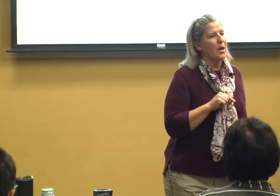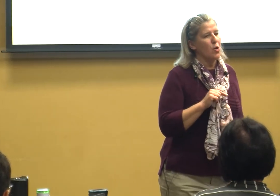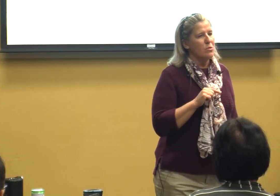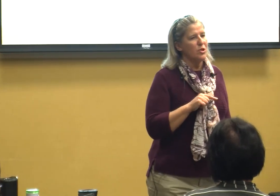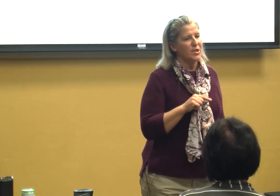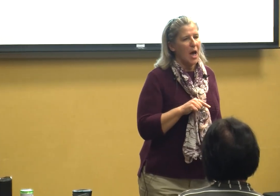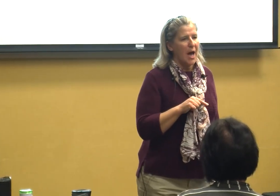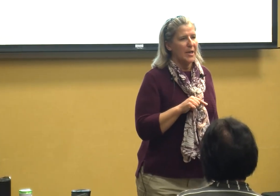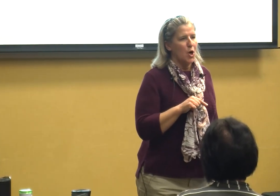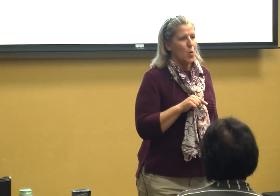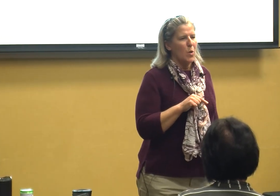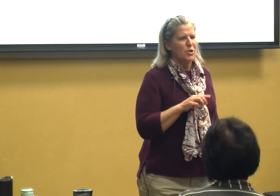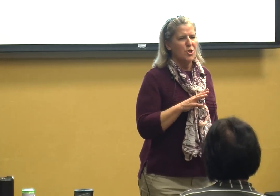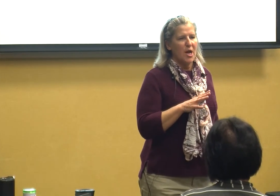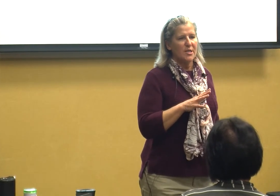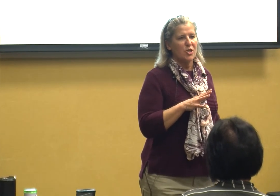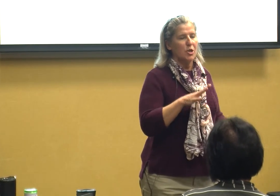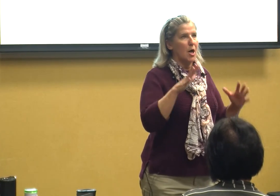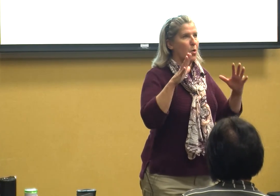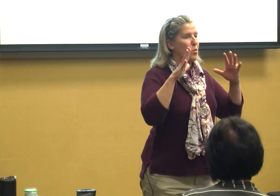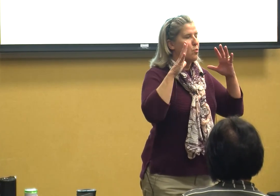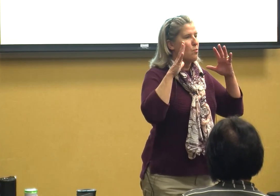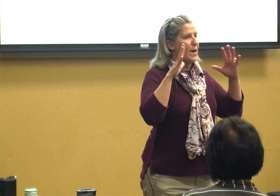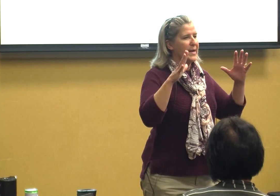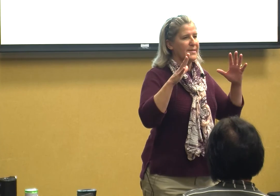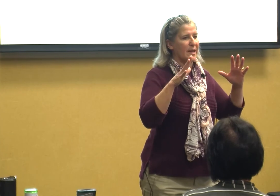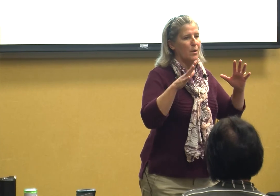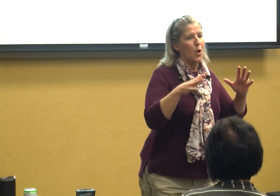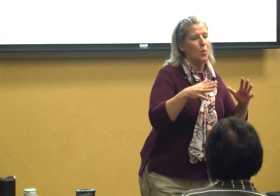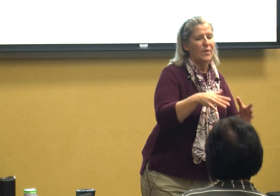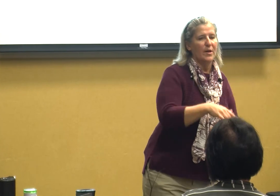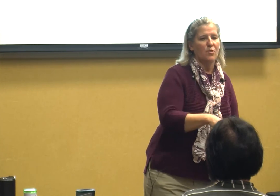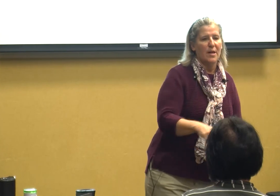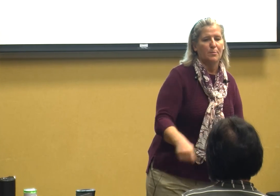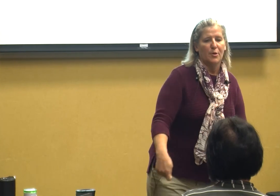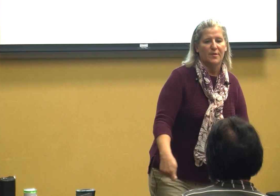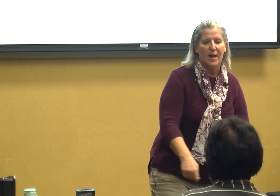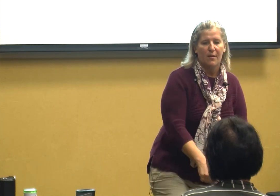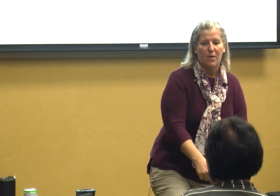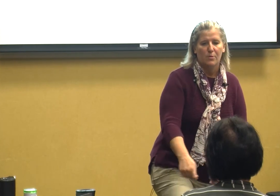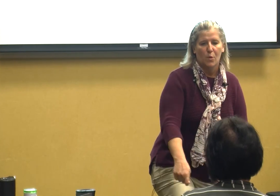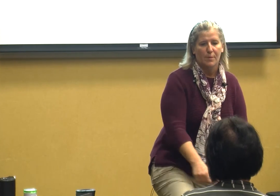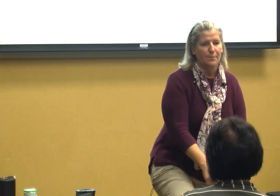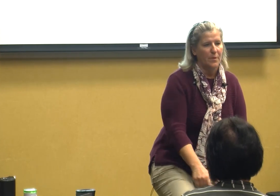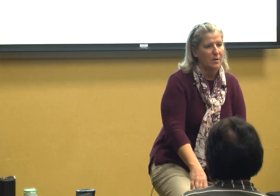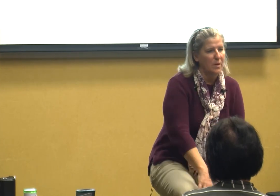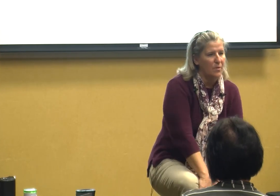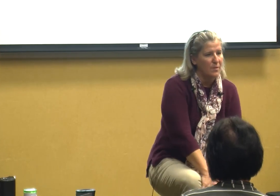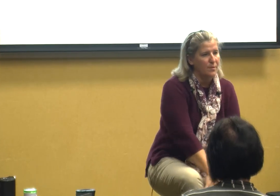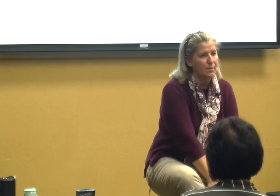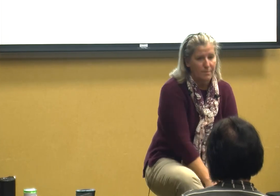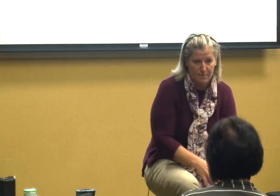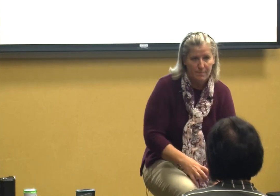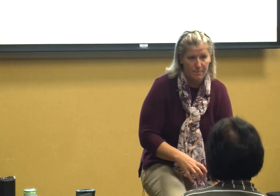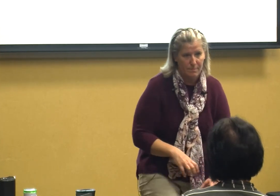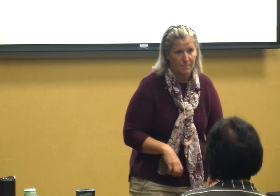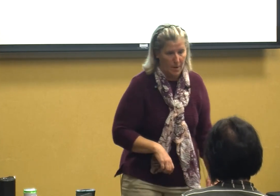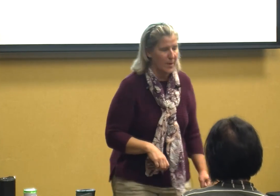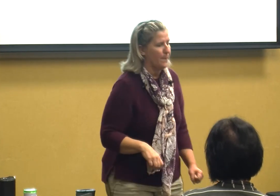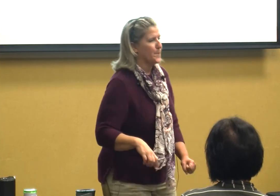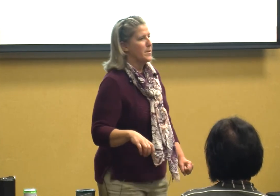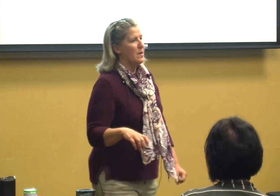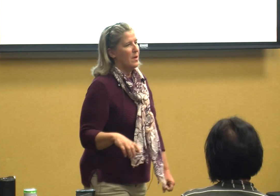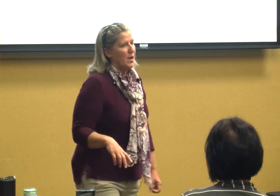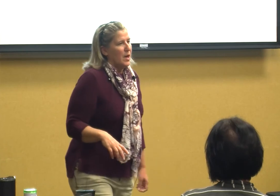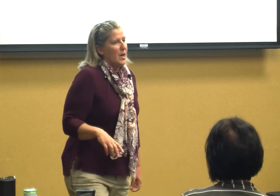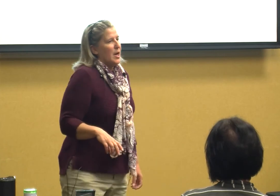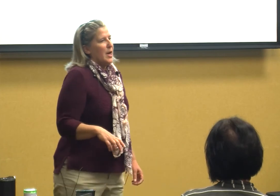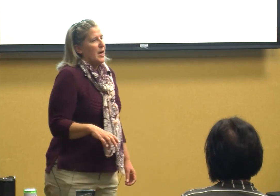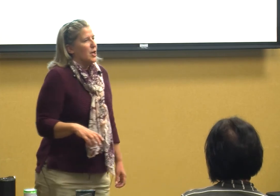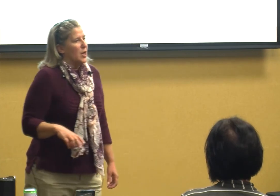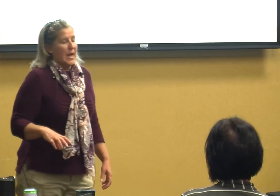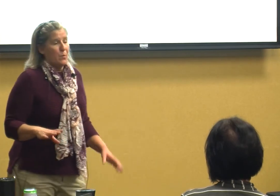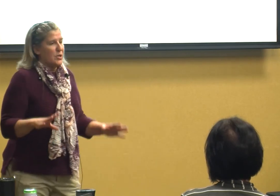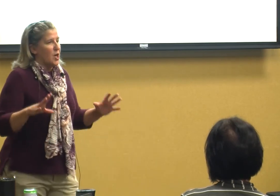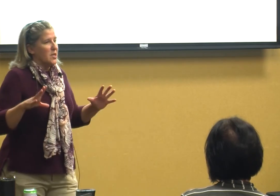her son would just go crazy when they tried to put his AFO's on and you know those okay he would just